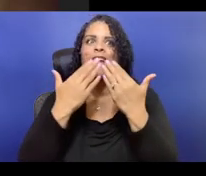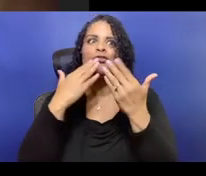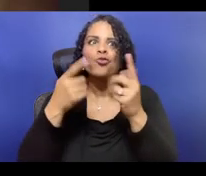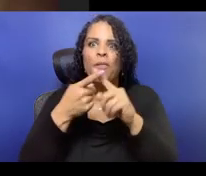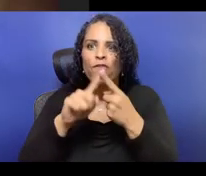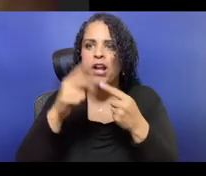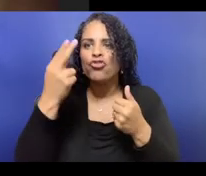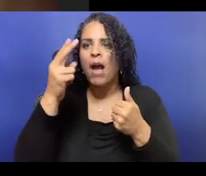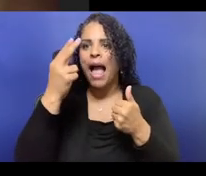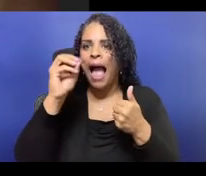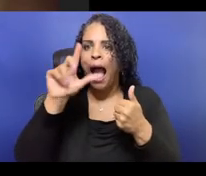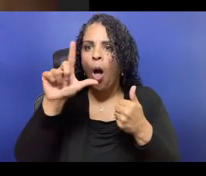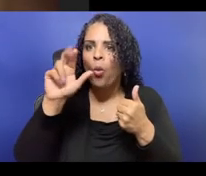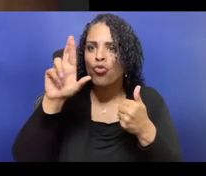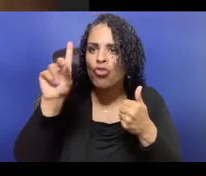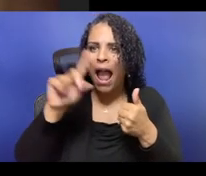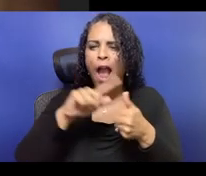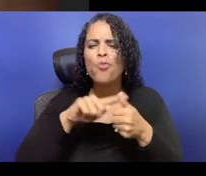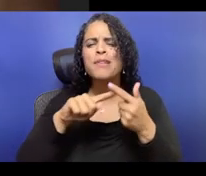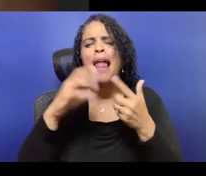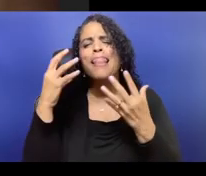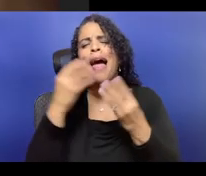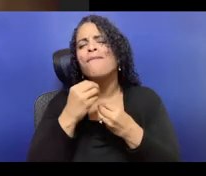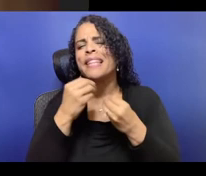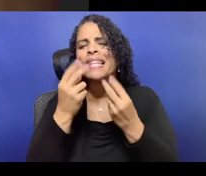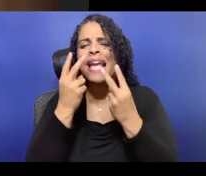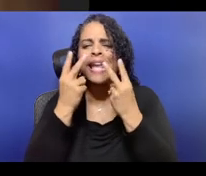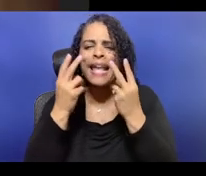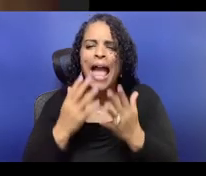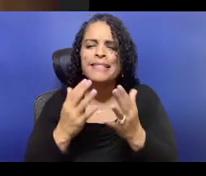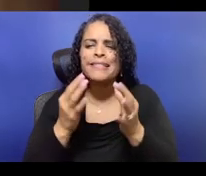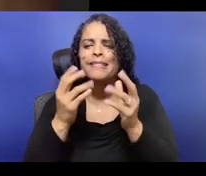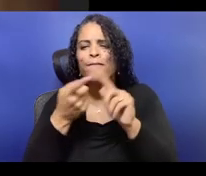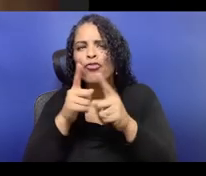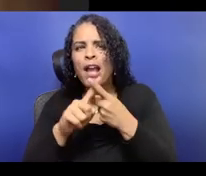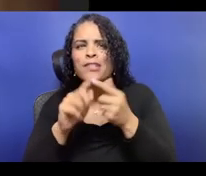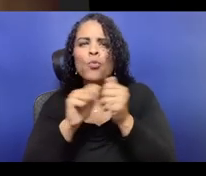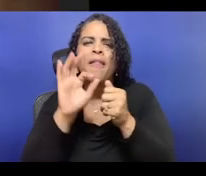And so, and that should never be a deterrent because if anything, that just continues that cycle of oppression.